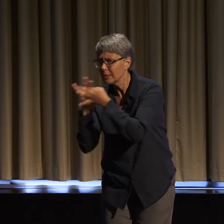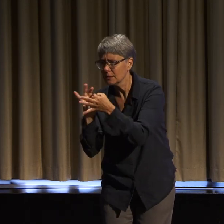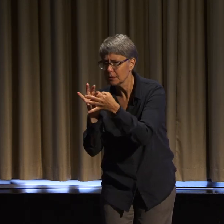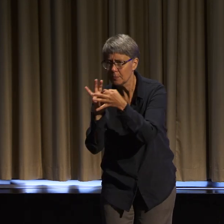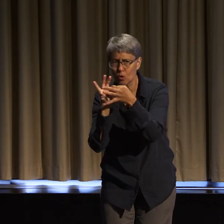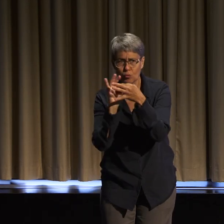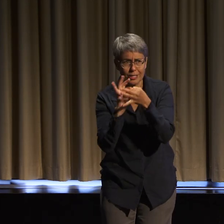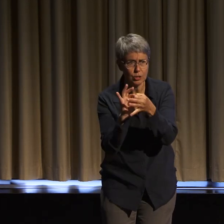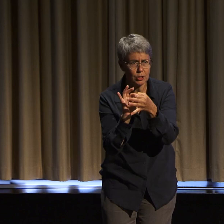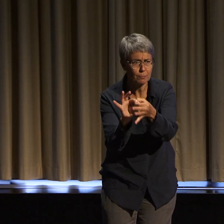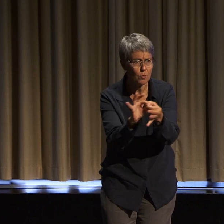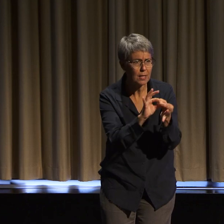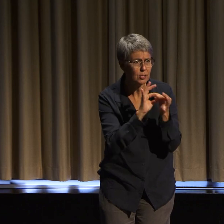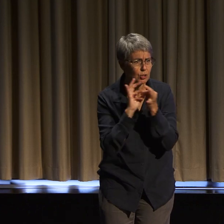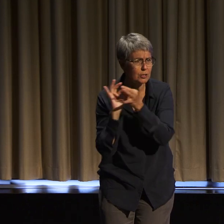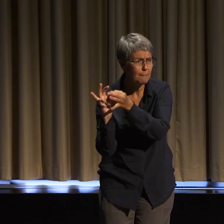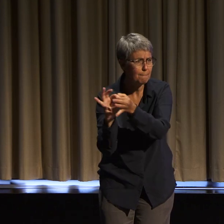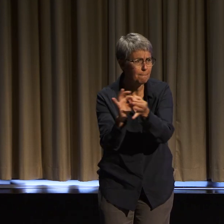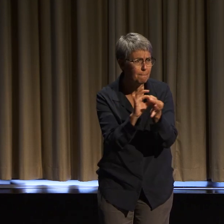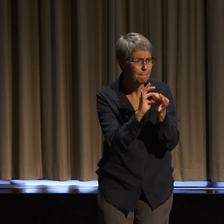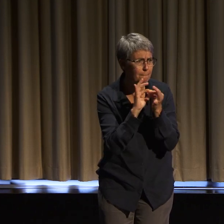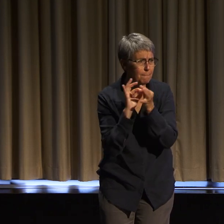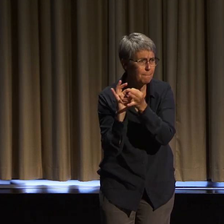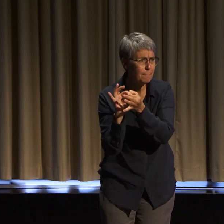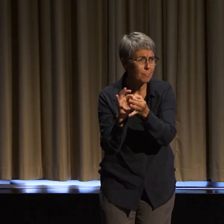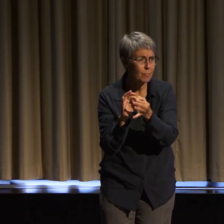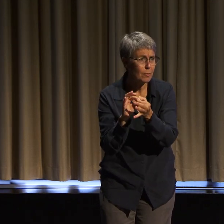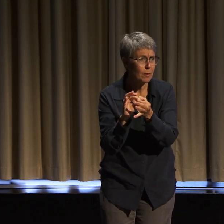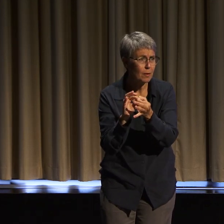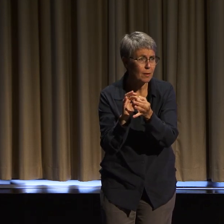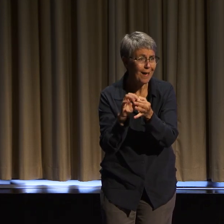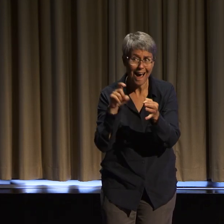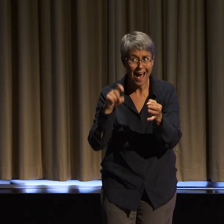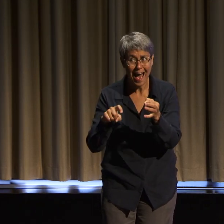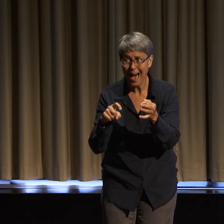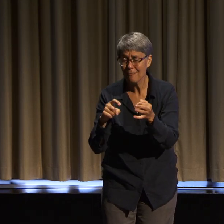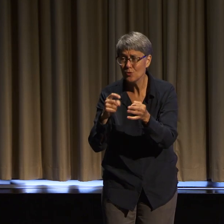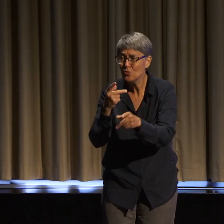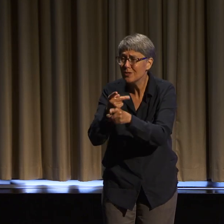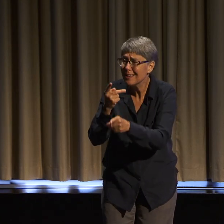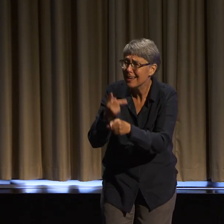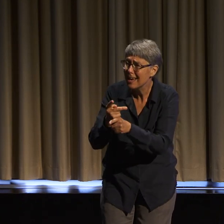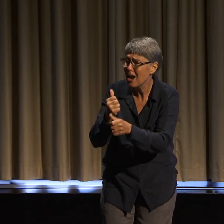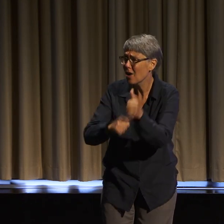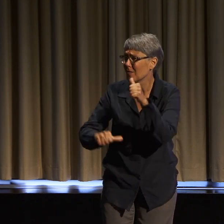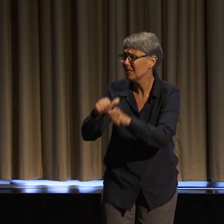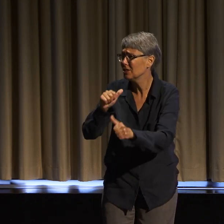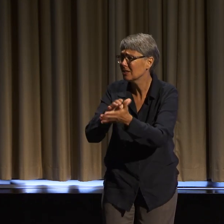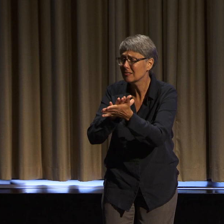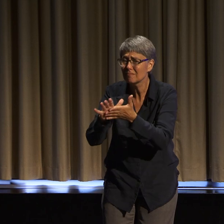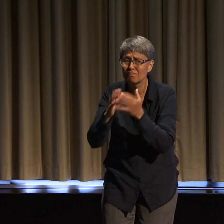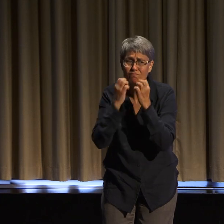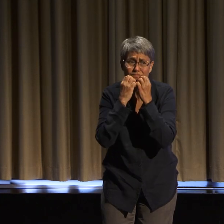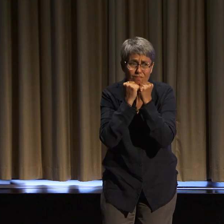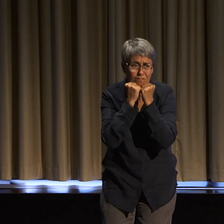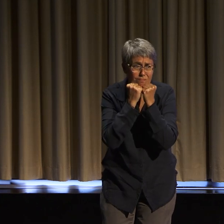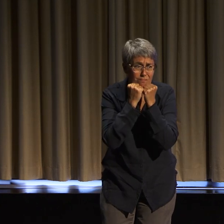It's always so amazing to me that disabled people who are so incredibly isolated and exiled